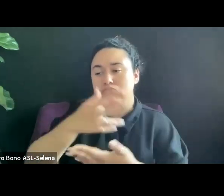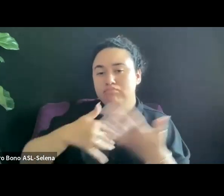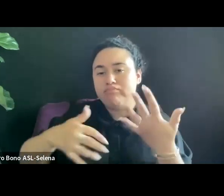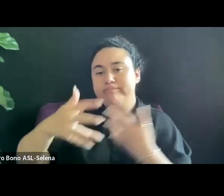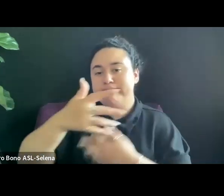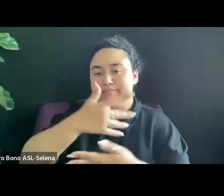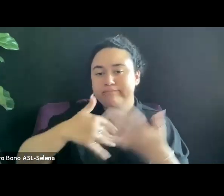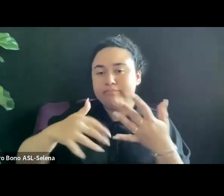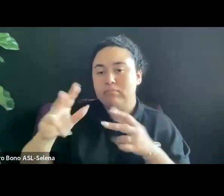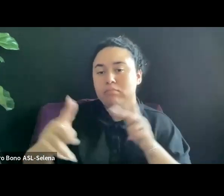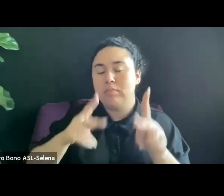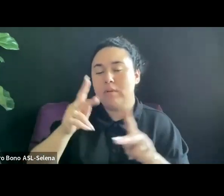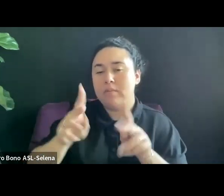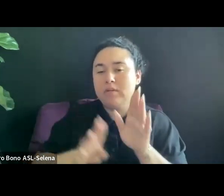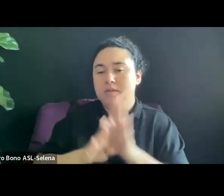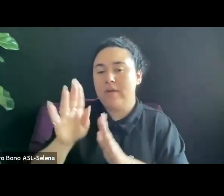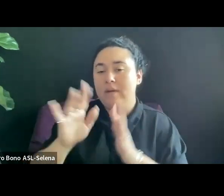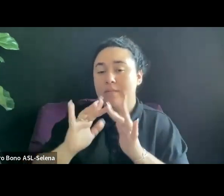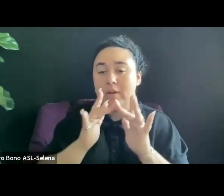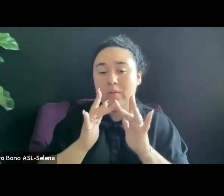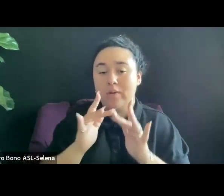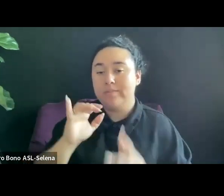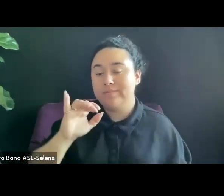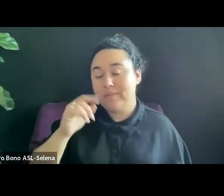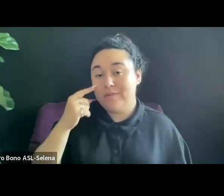THE IDA IS LISTED IN THAT CHAPTER.